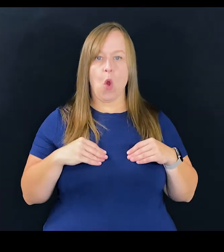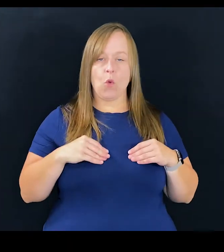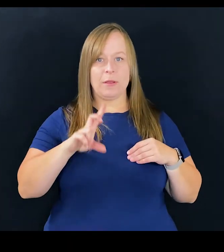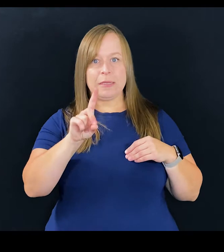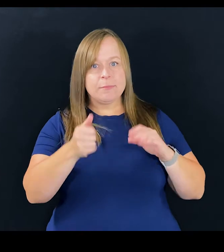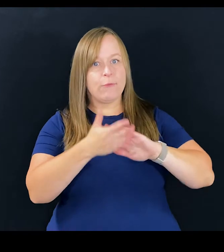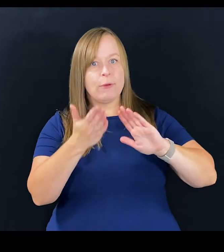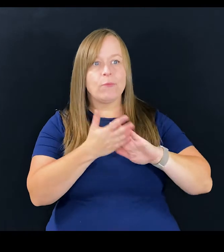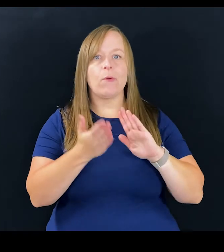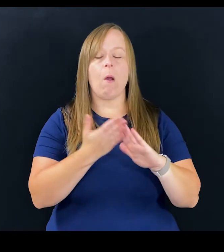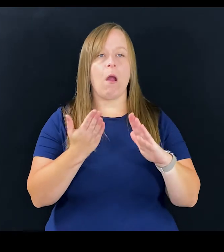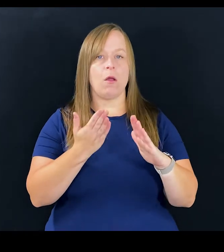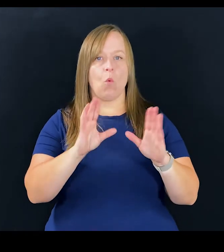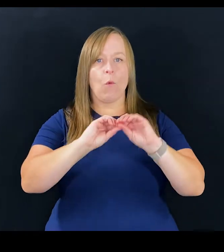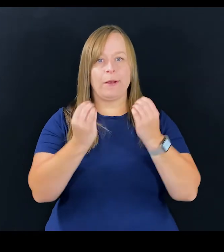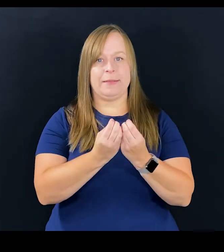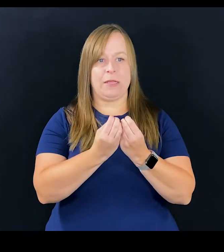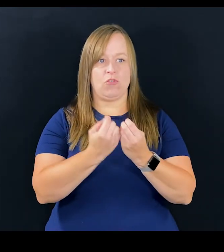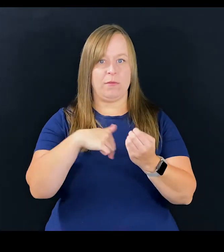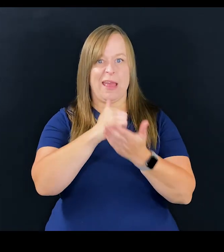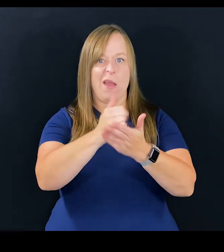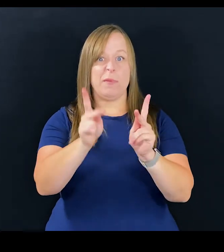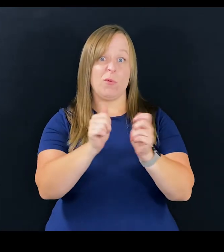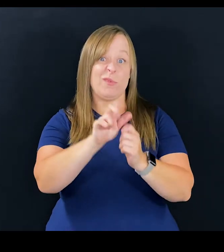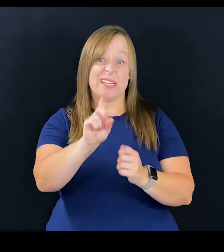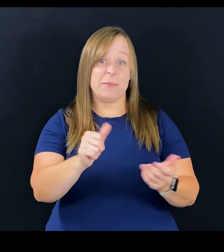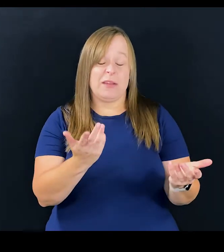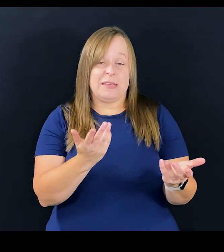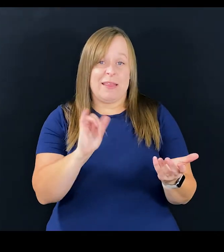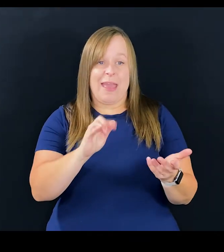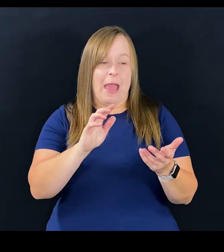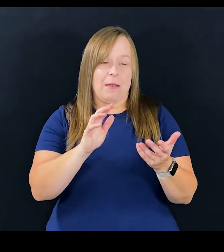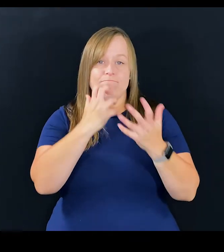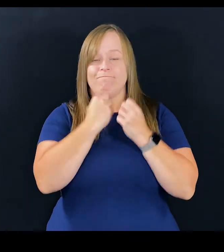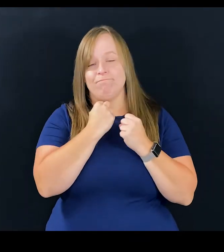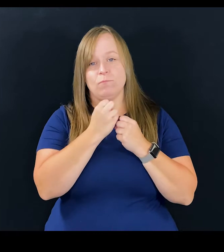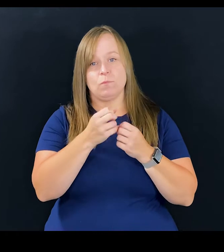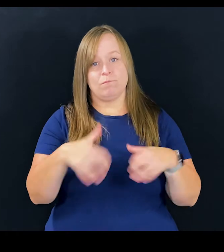disability run organization that helps people with disabilities, and that means the world to me.